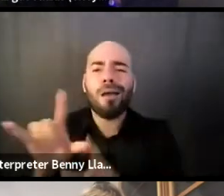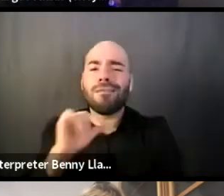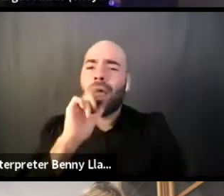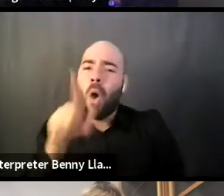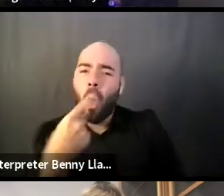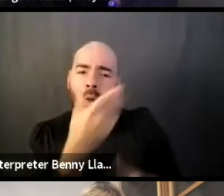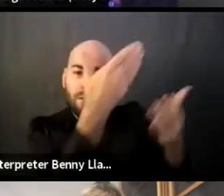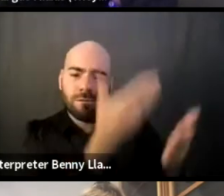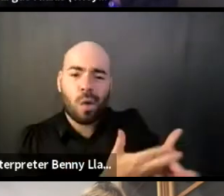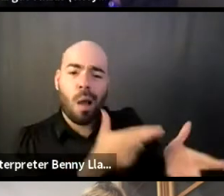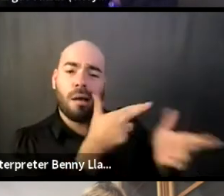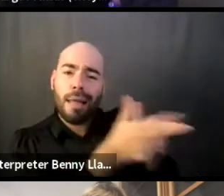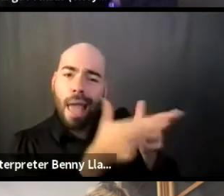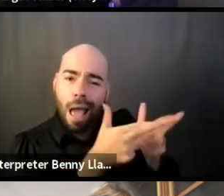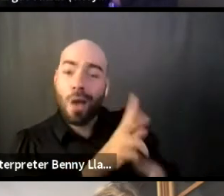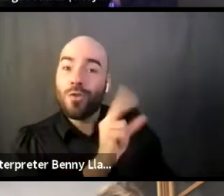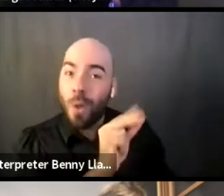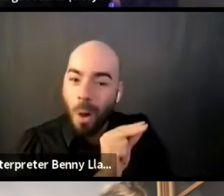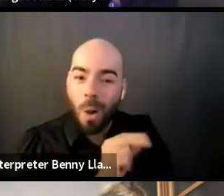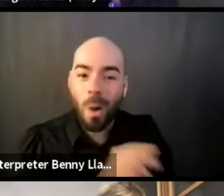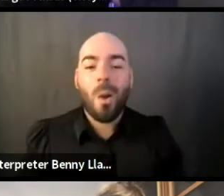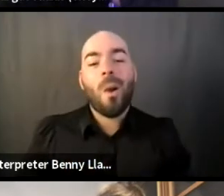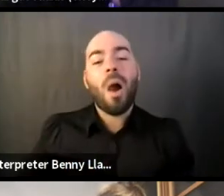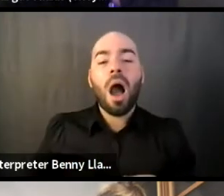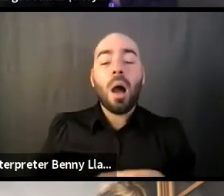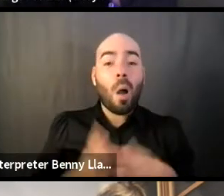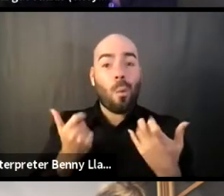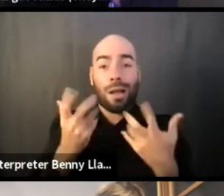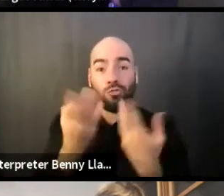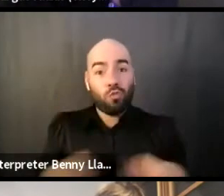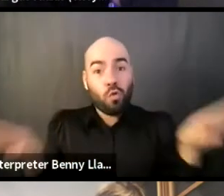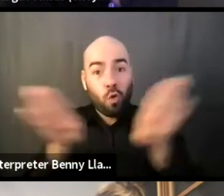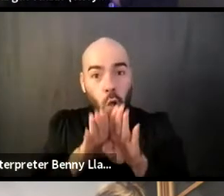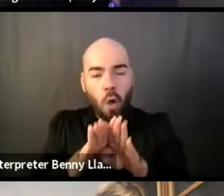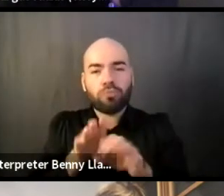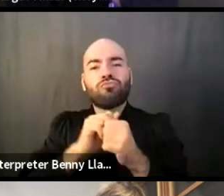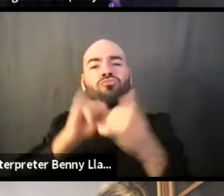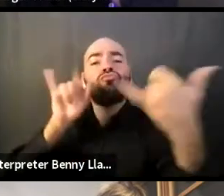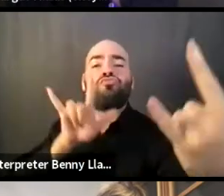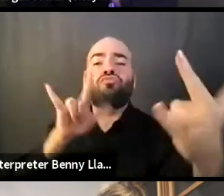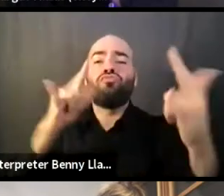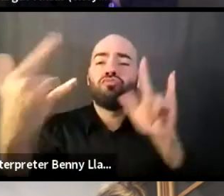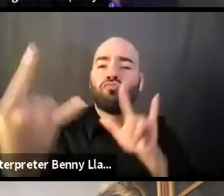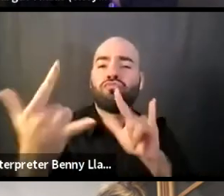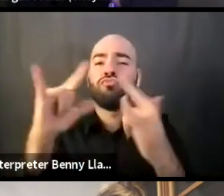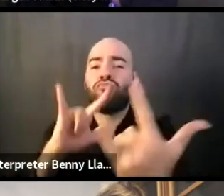but I'm really interesting in ending this call with a love fest for ITM.